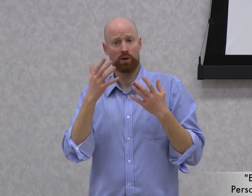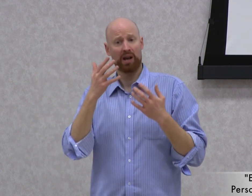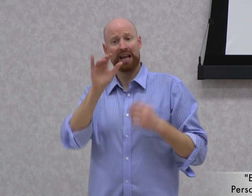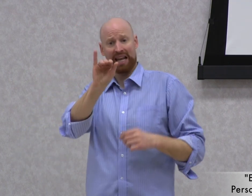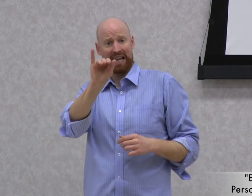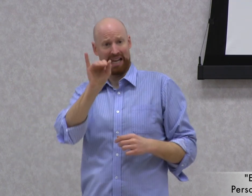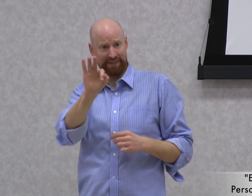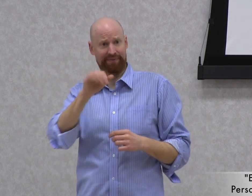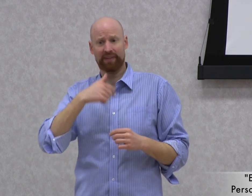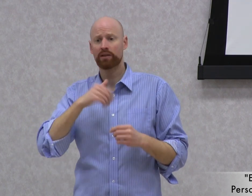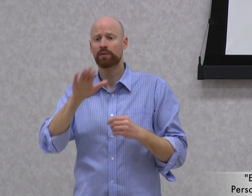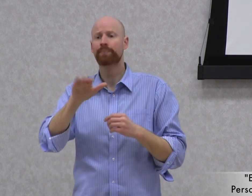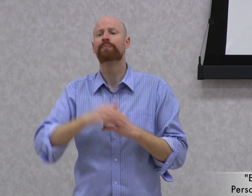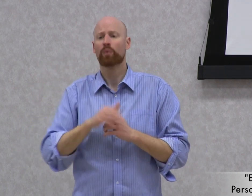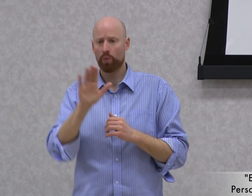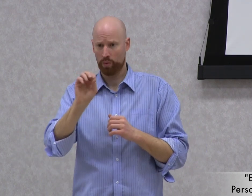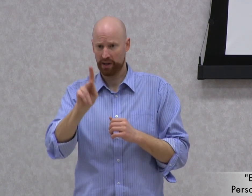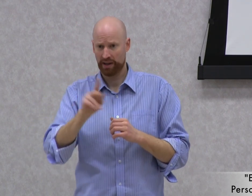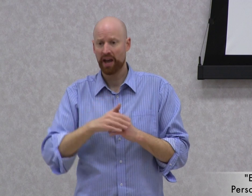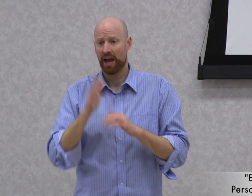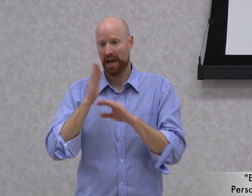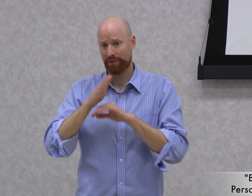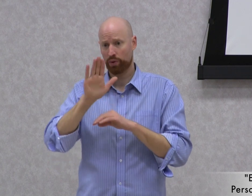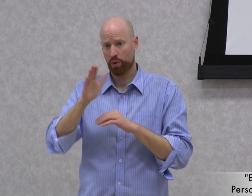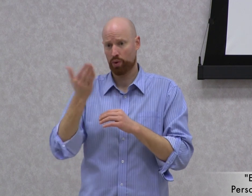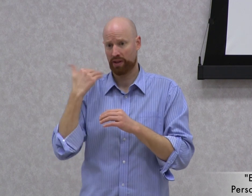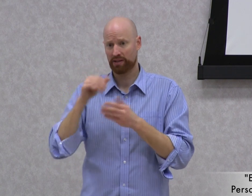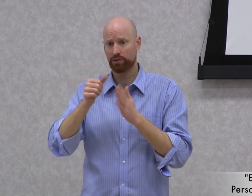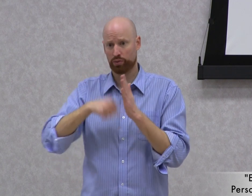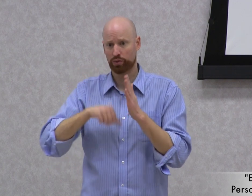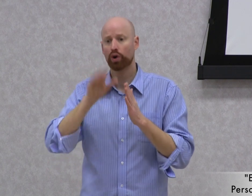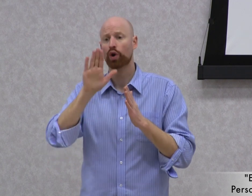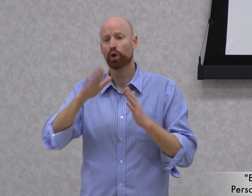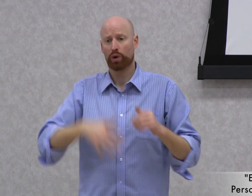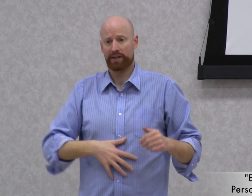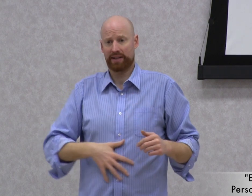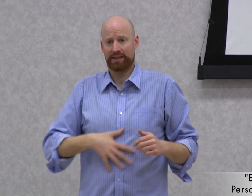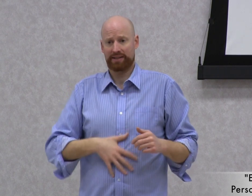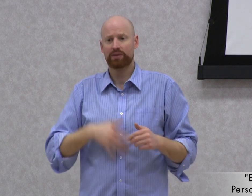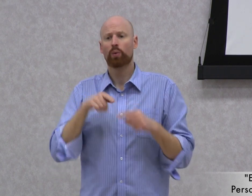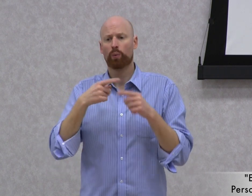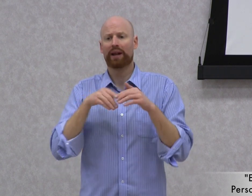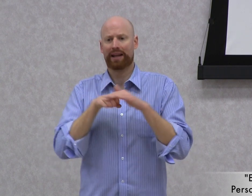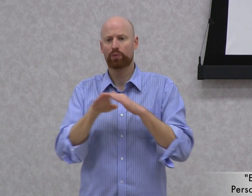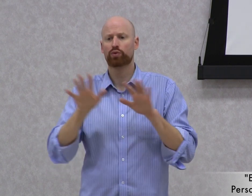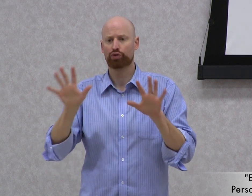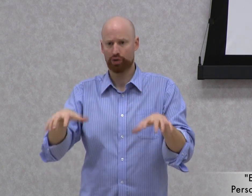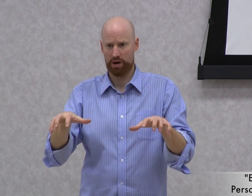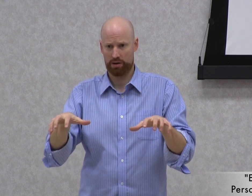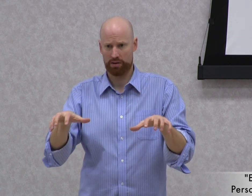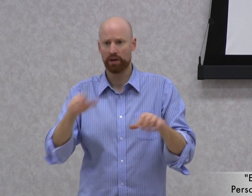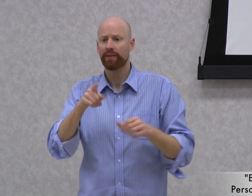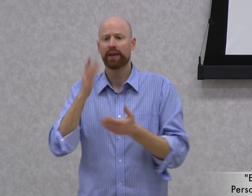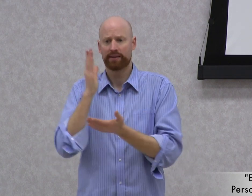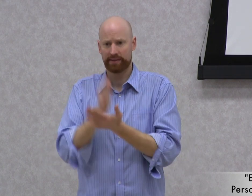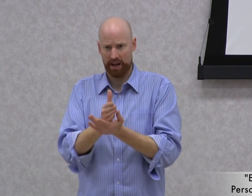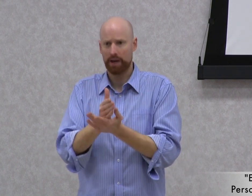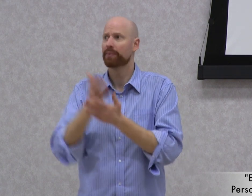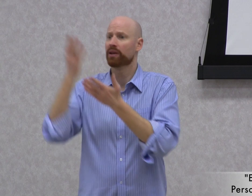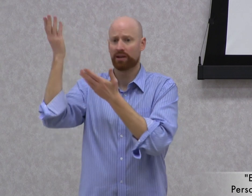If I interpreted it like this: "Ok, during your last surgery, your intestines went into shock; they stopped taking in,